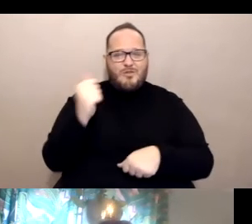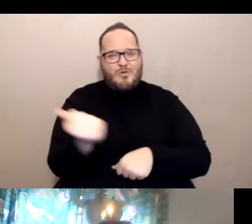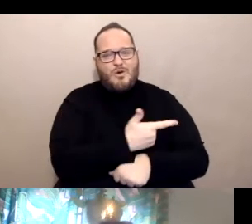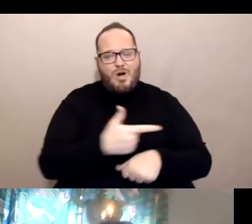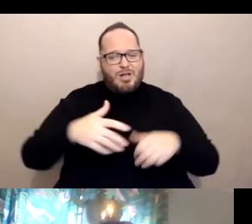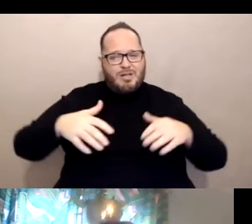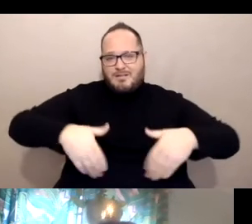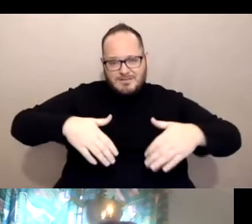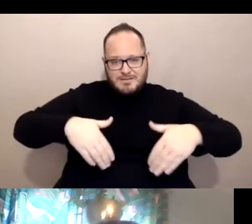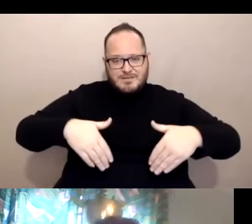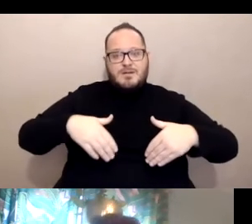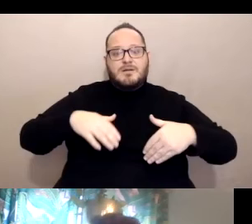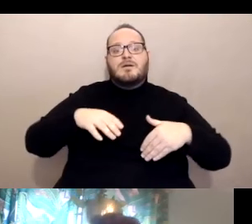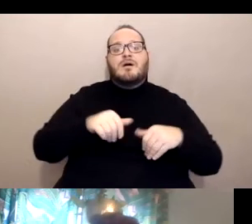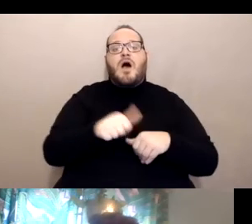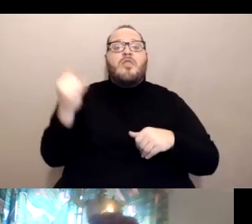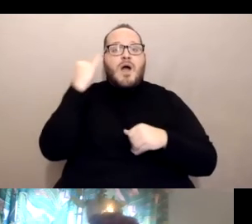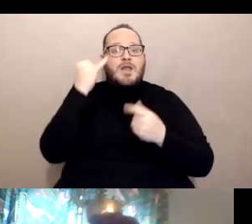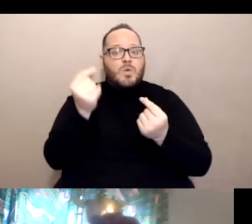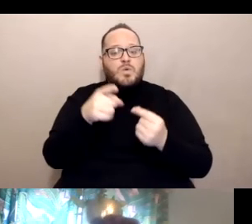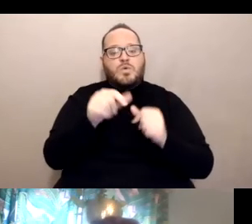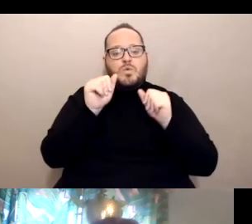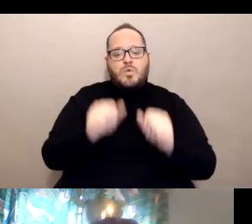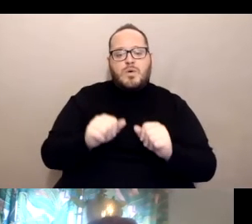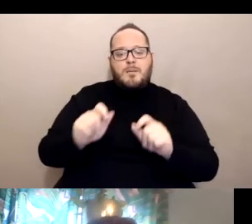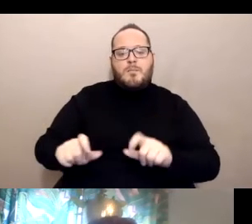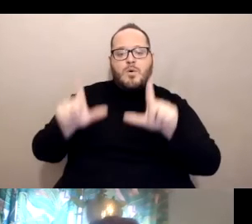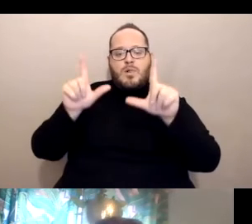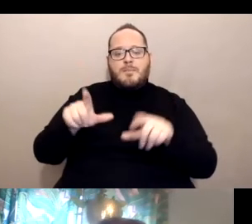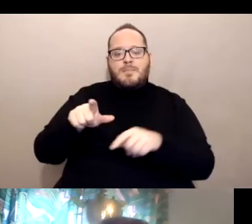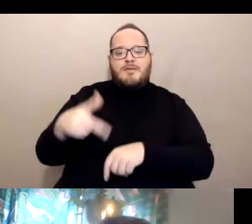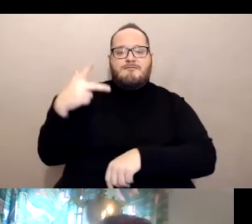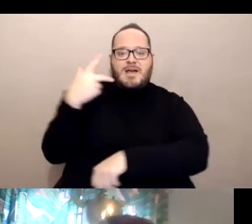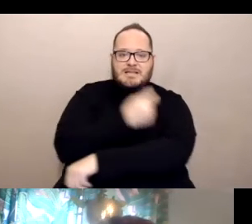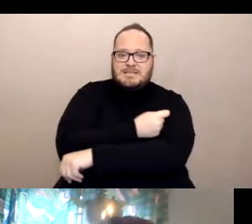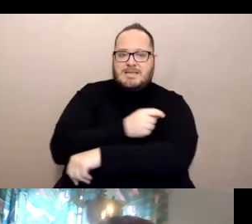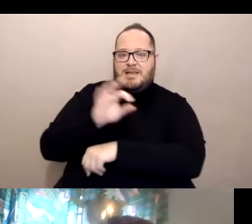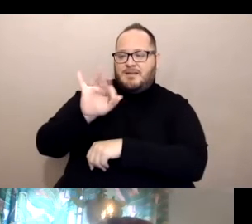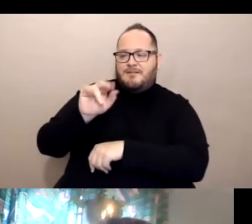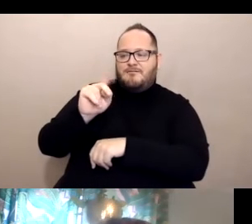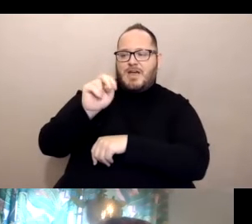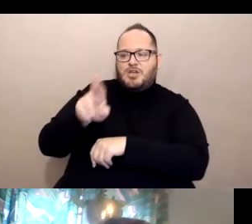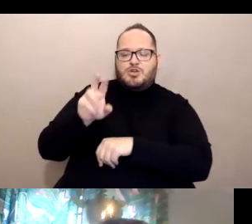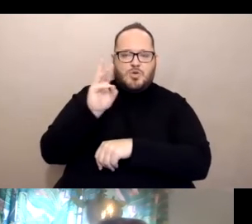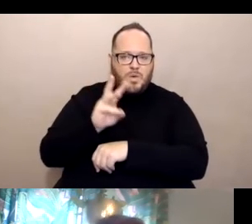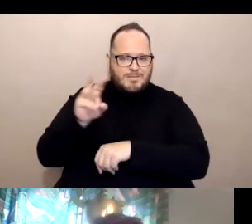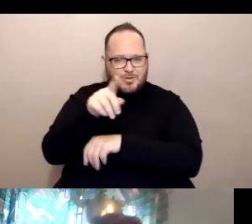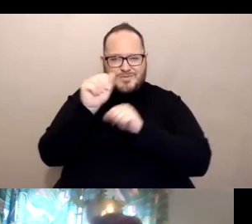is go to the vaccine finder website and find` out if there are any places that are locally